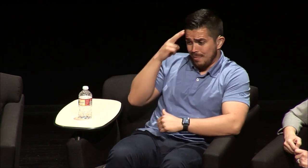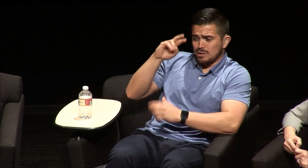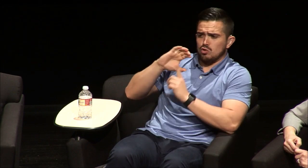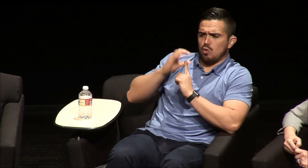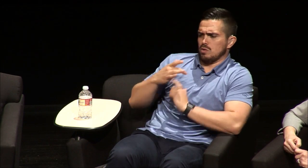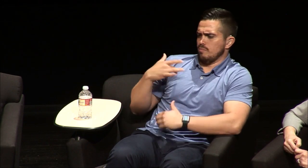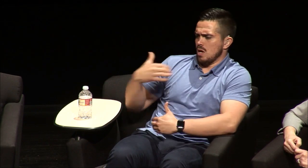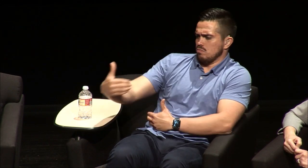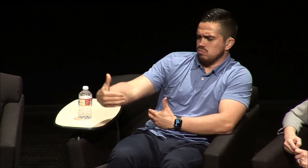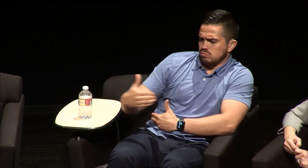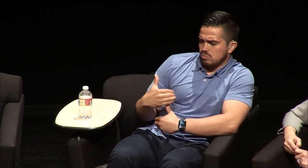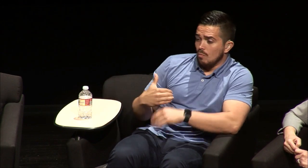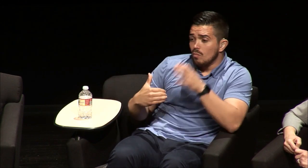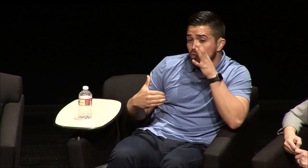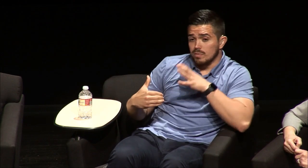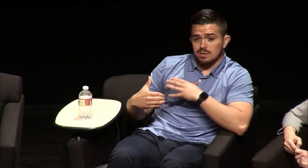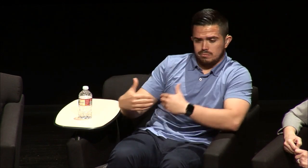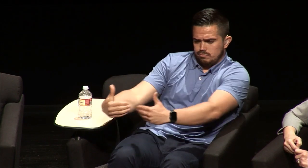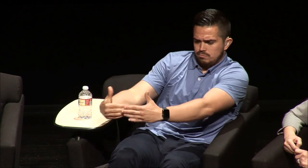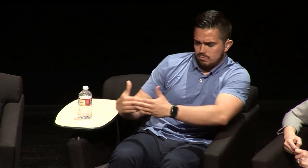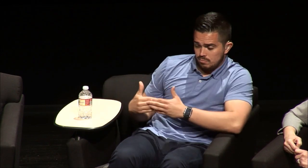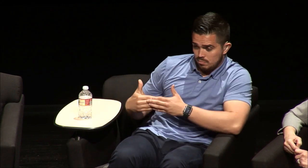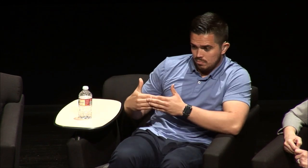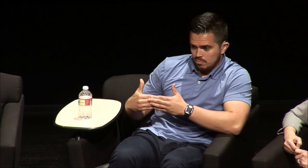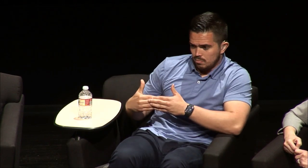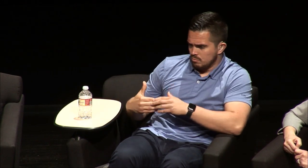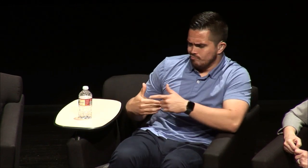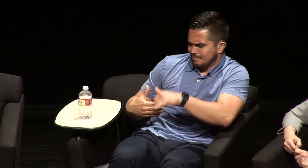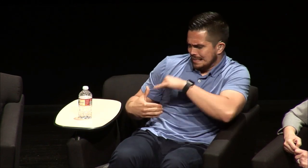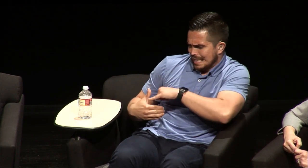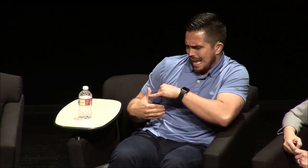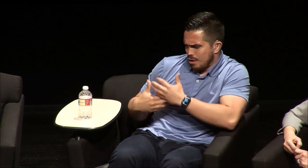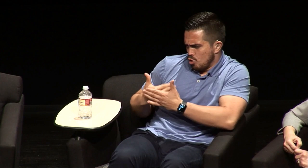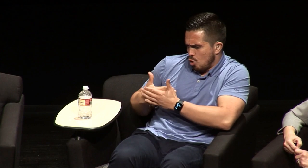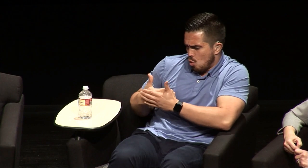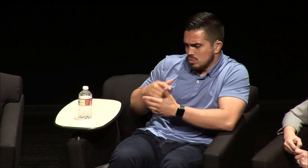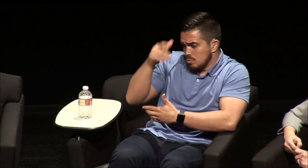I'm a man and in Mexican culture the women tend to be sheltered and so they